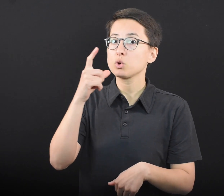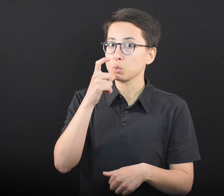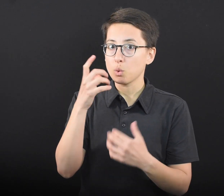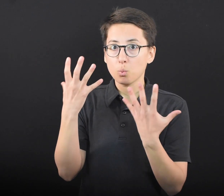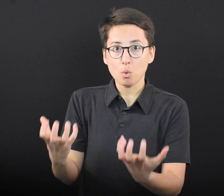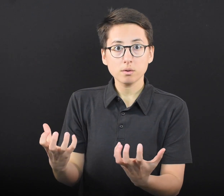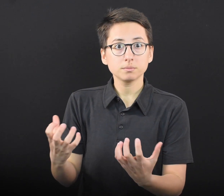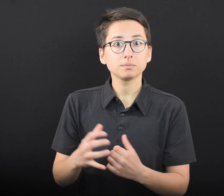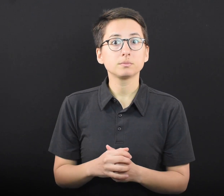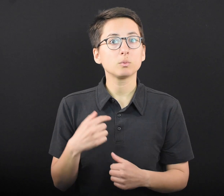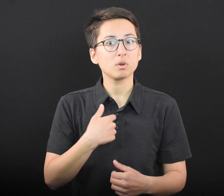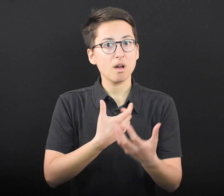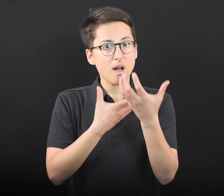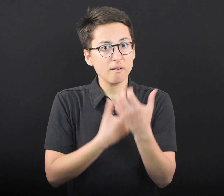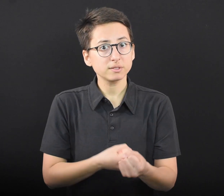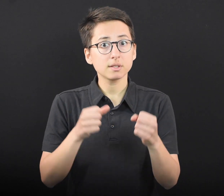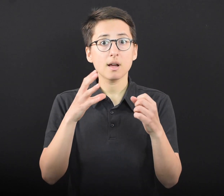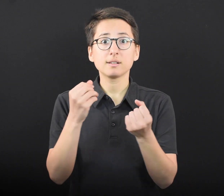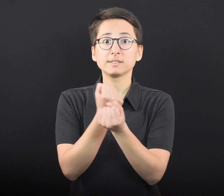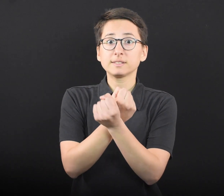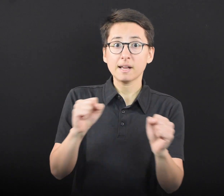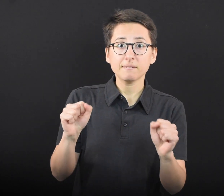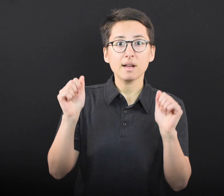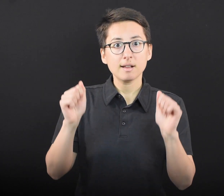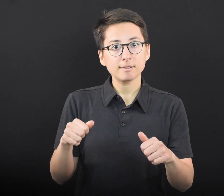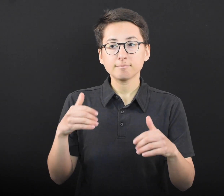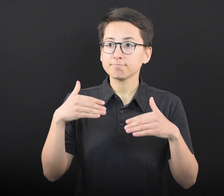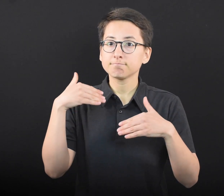we can now confidently and safely set out our path back to normal.”